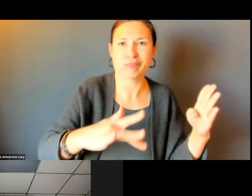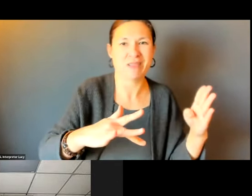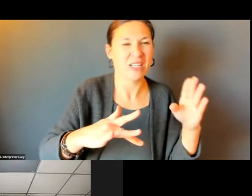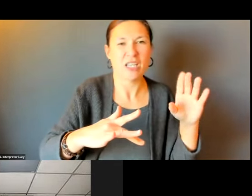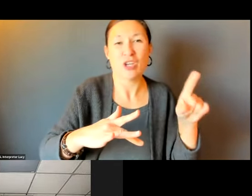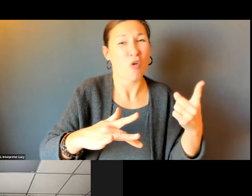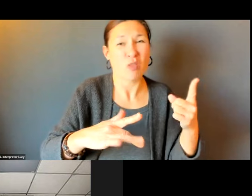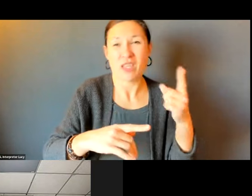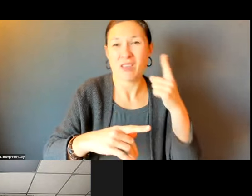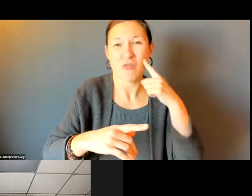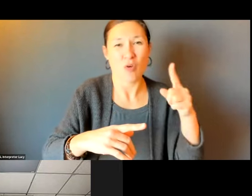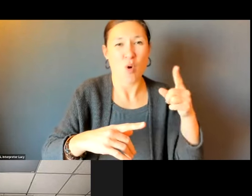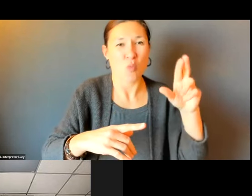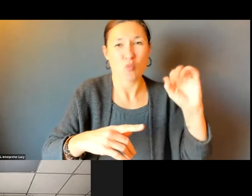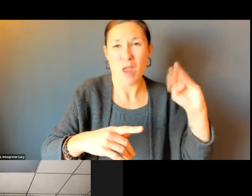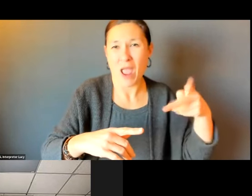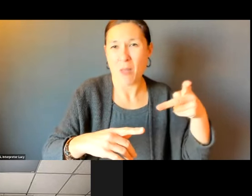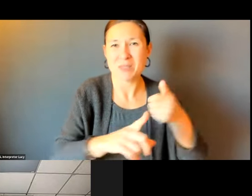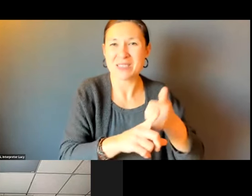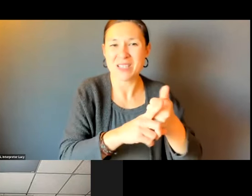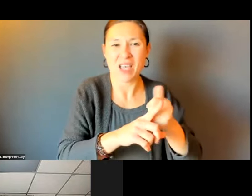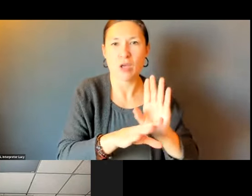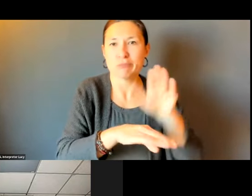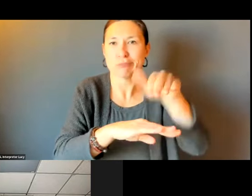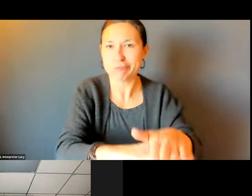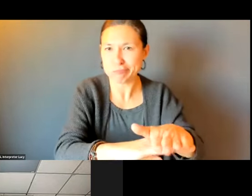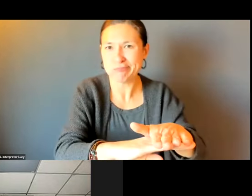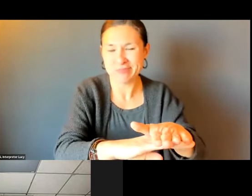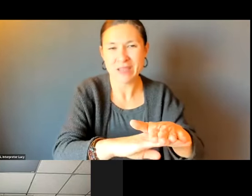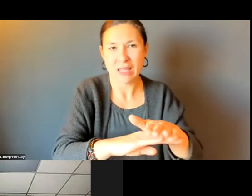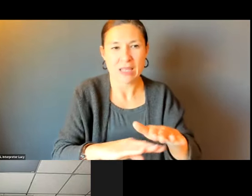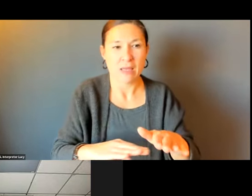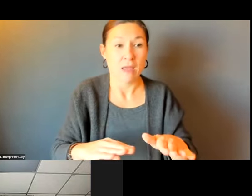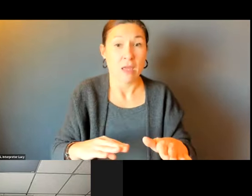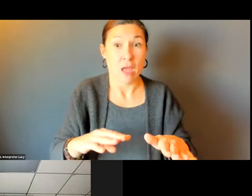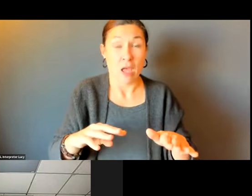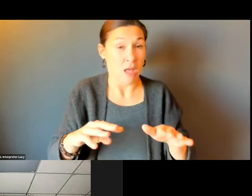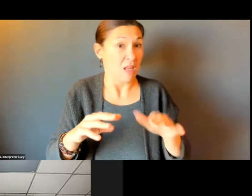CLEAR. THE RAMP CAN BE DEPLOYED AND WE'RE CONNECTING BACK TO THE